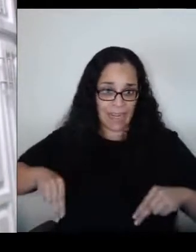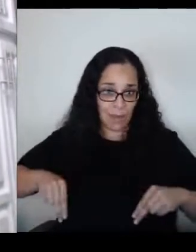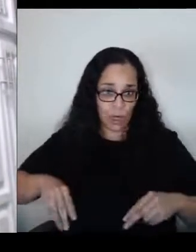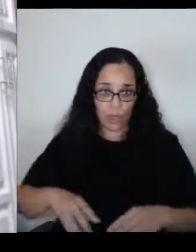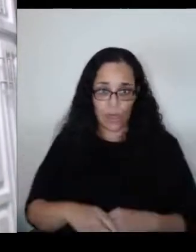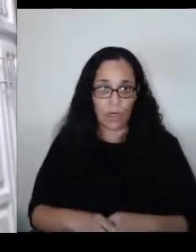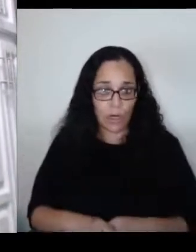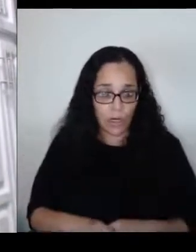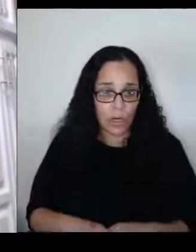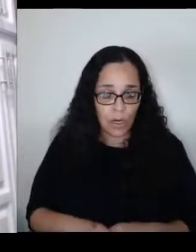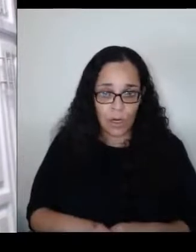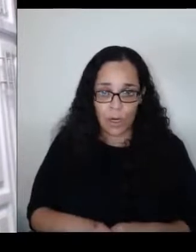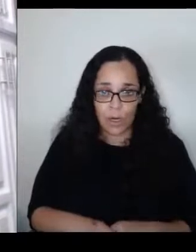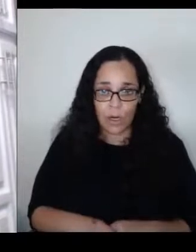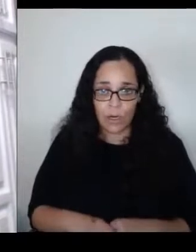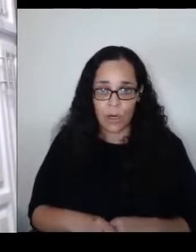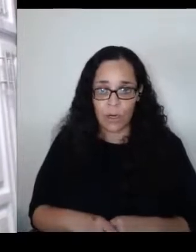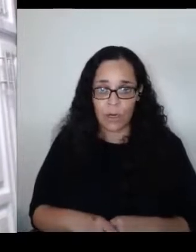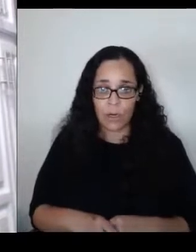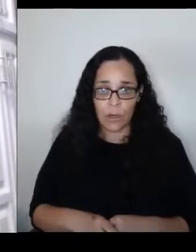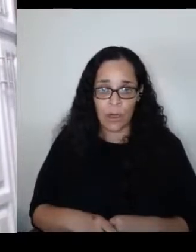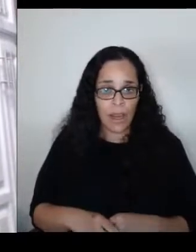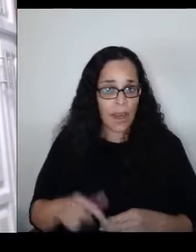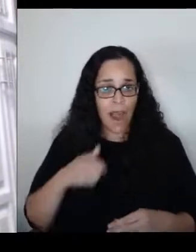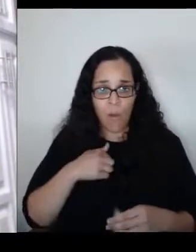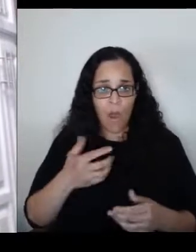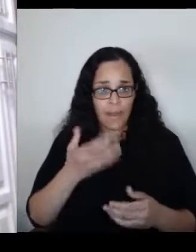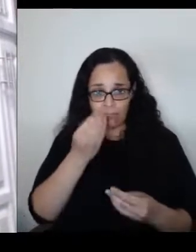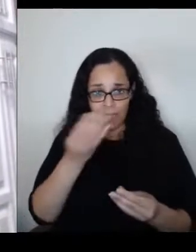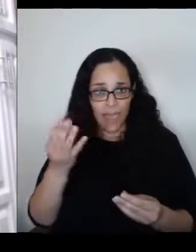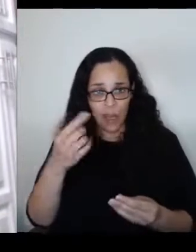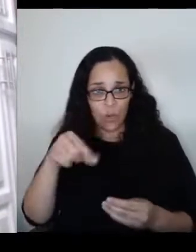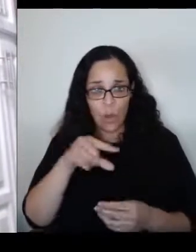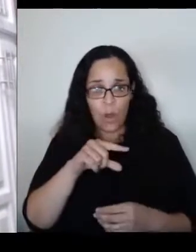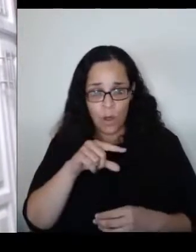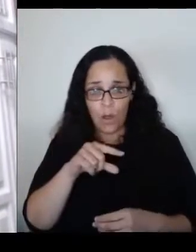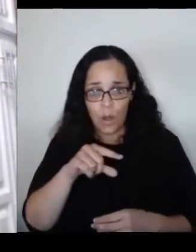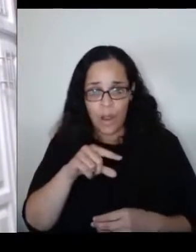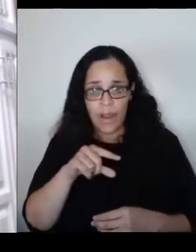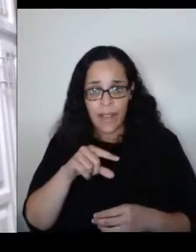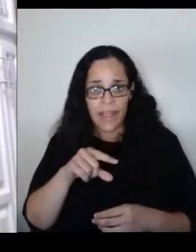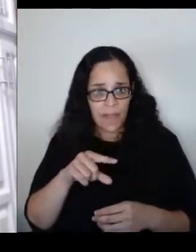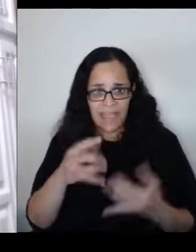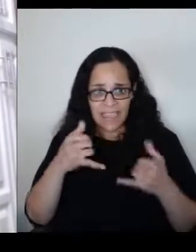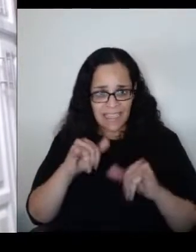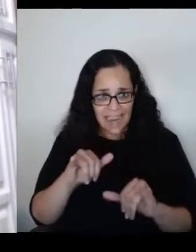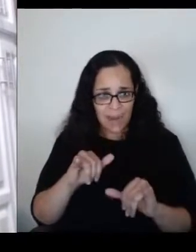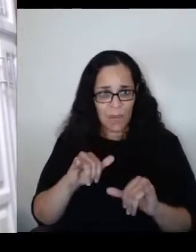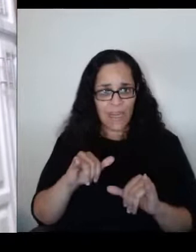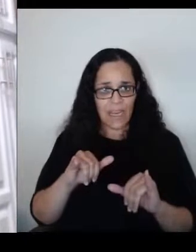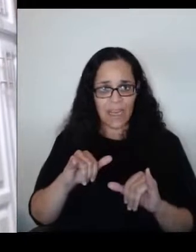And I want to tell everybody that this stayed with me my whole life. Whether consciously or subconsciously.